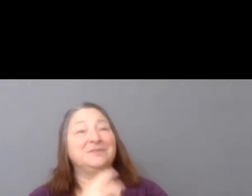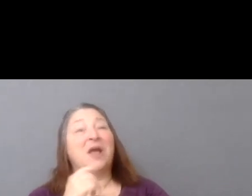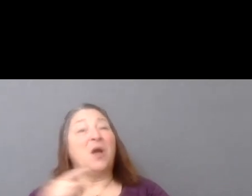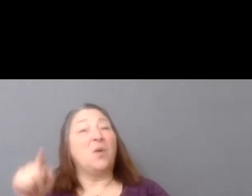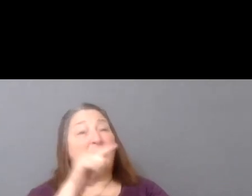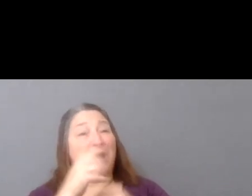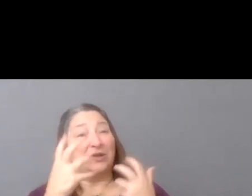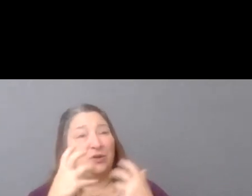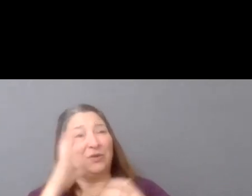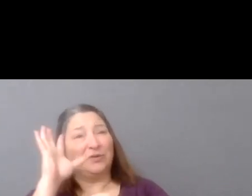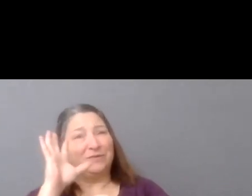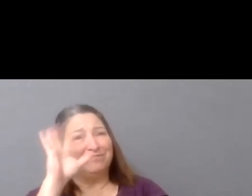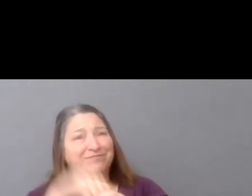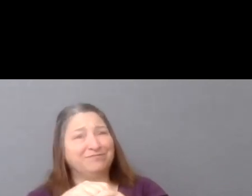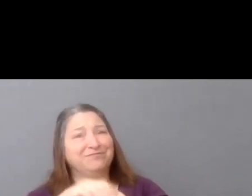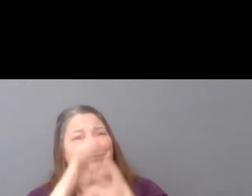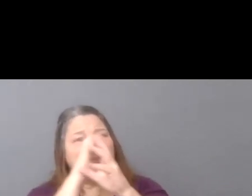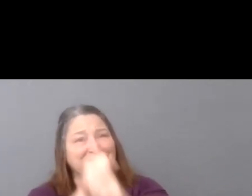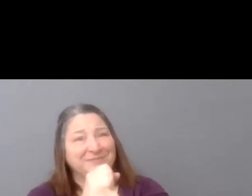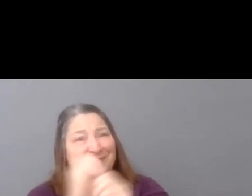to consider and reflect upon this year's